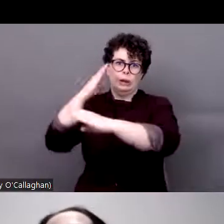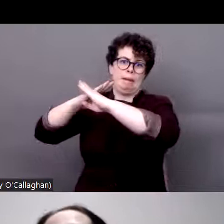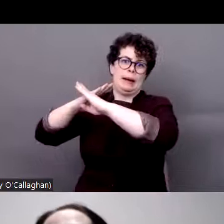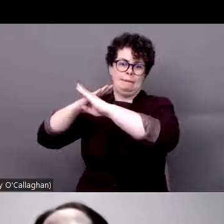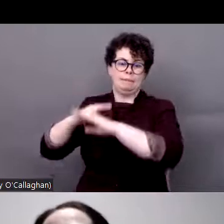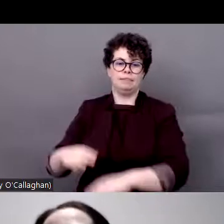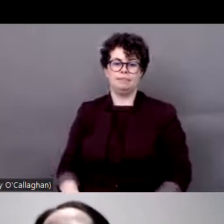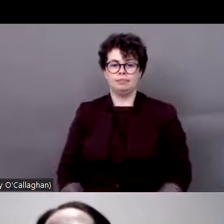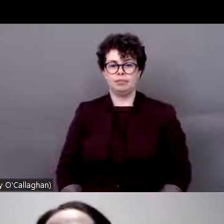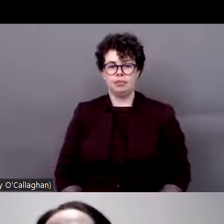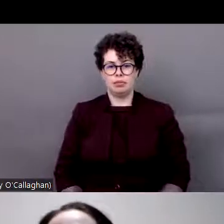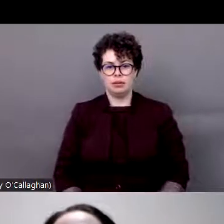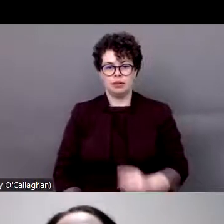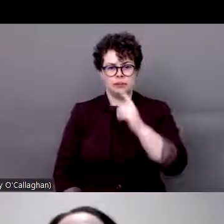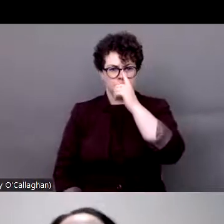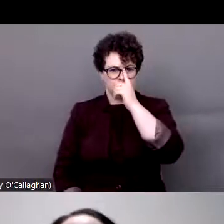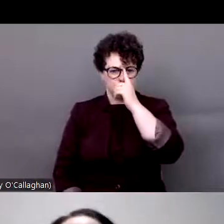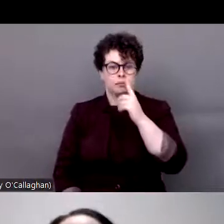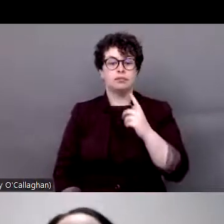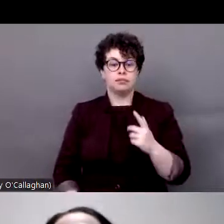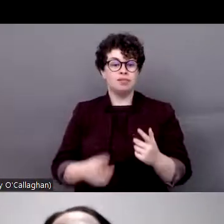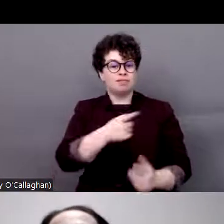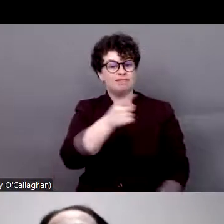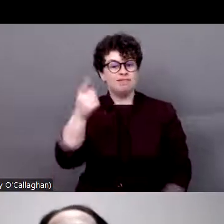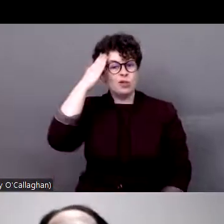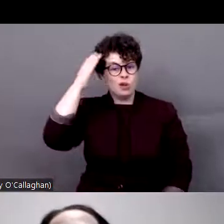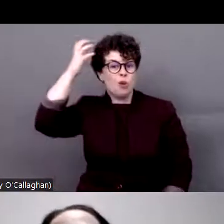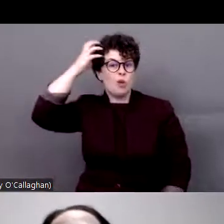that Ukraine adopted national Roma state and facility last year.